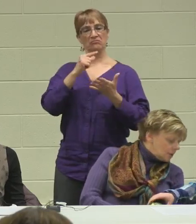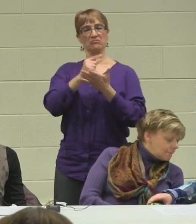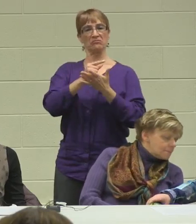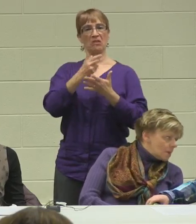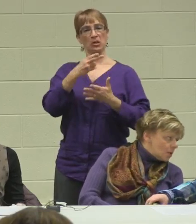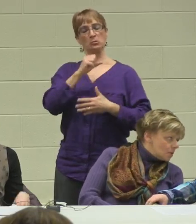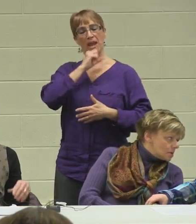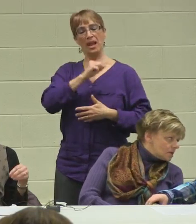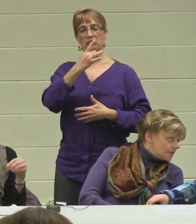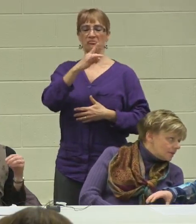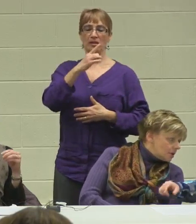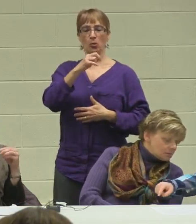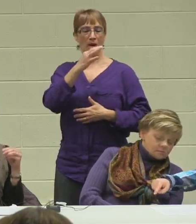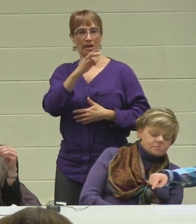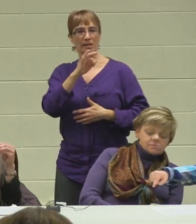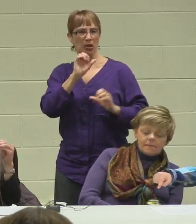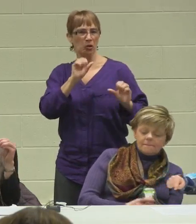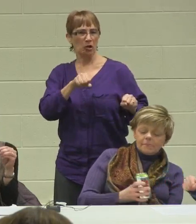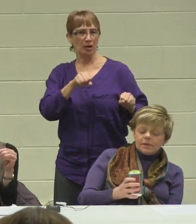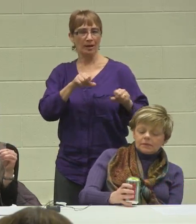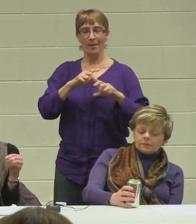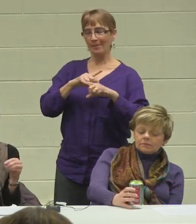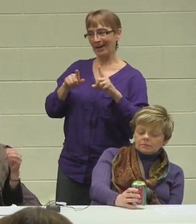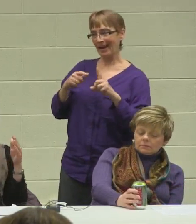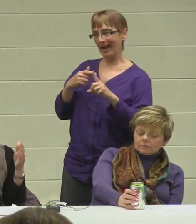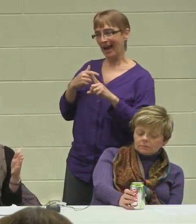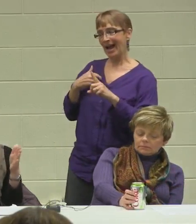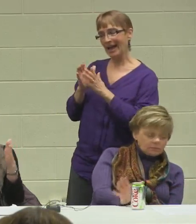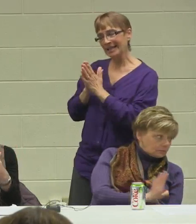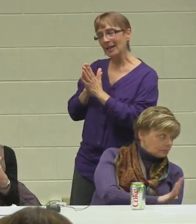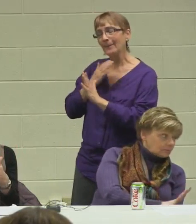but I asked him to please stay with the transition